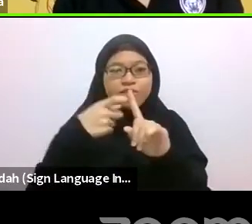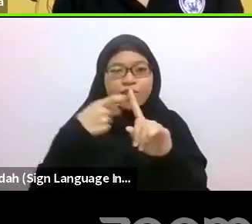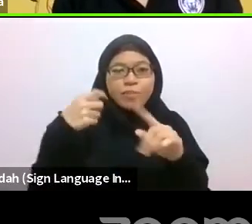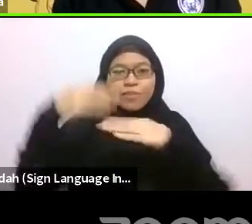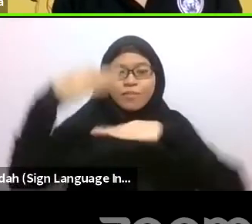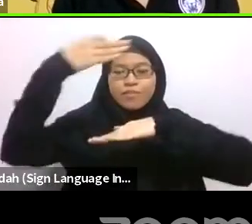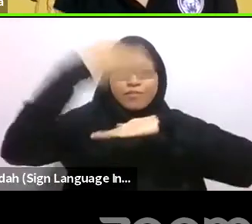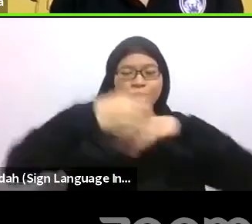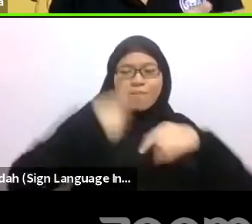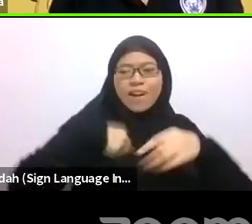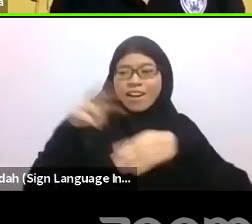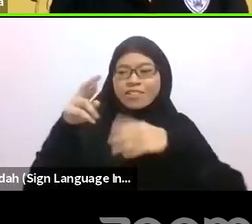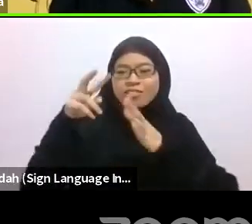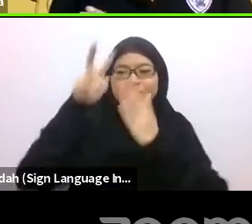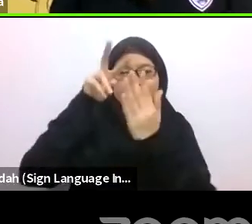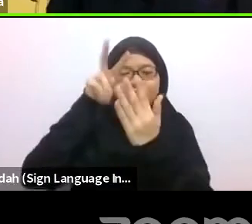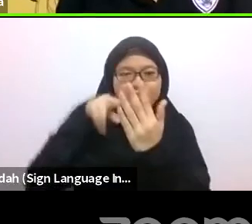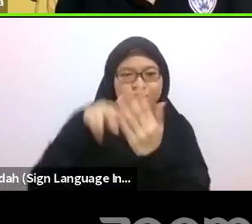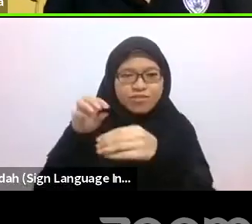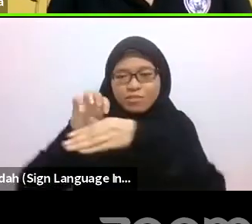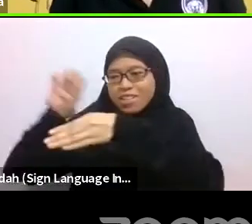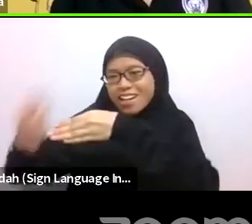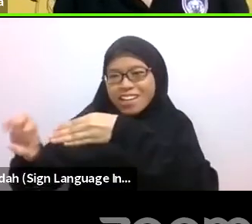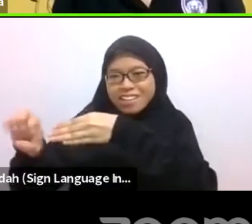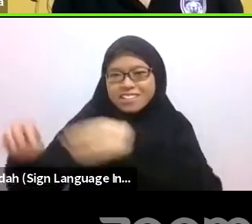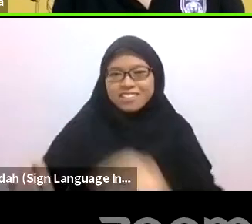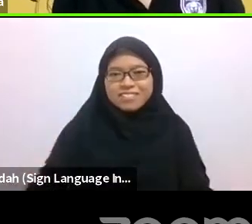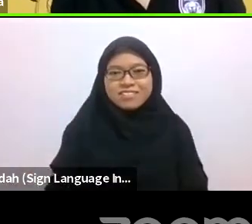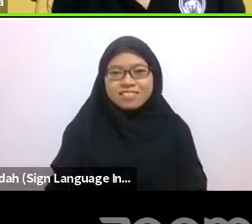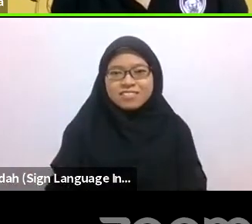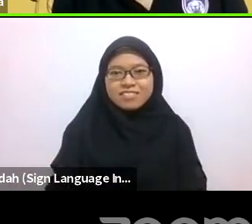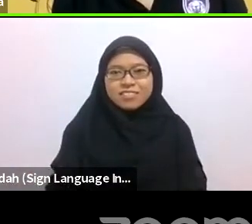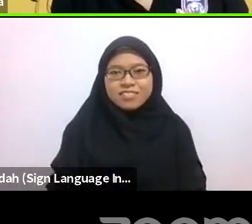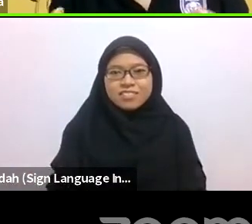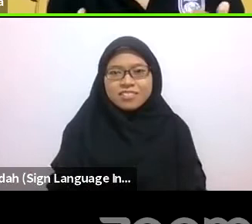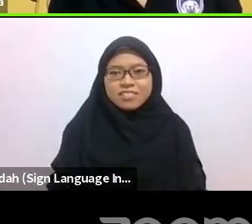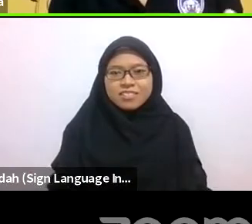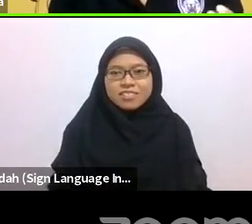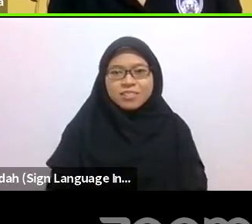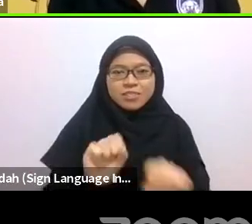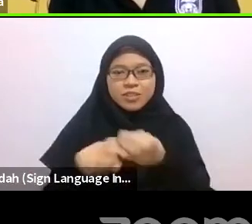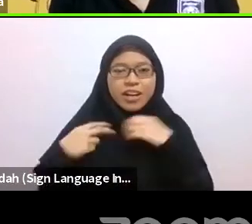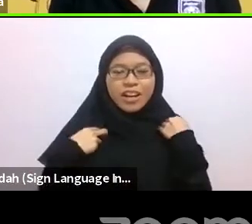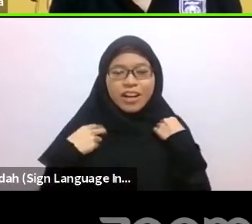and pretty much giving away the plot. So I have to sort of give some context.